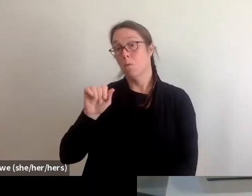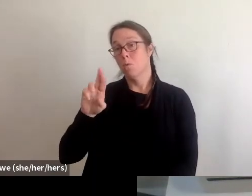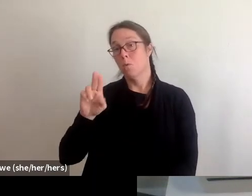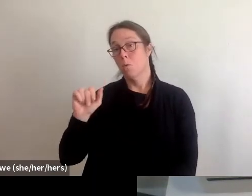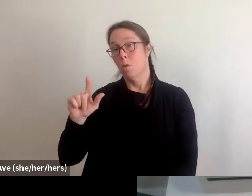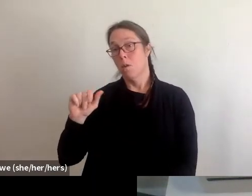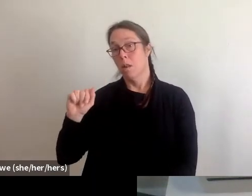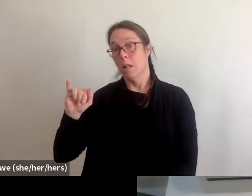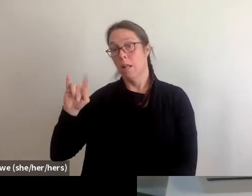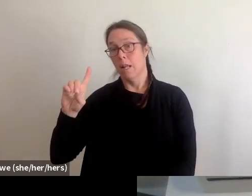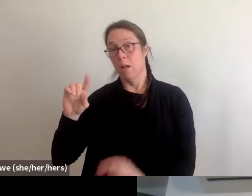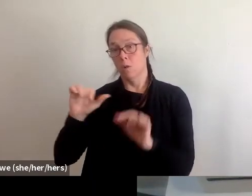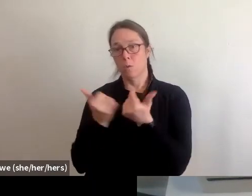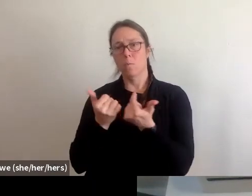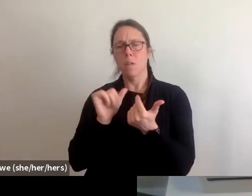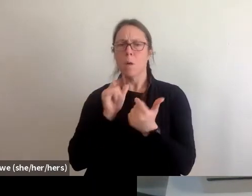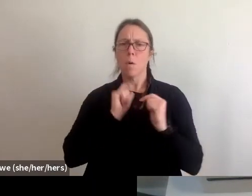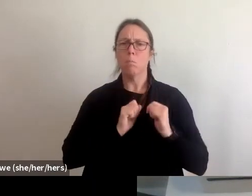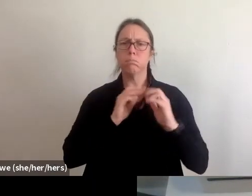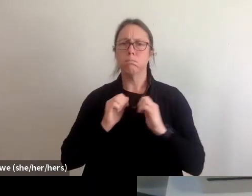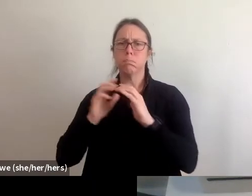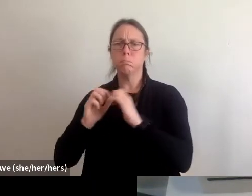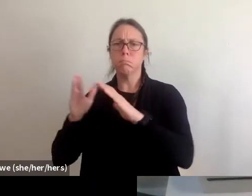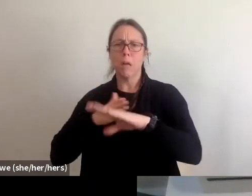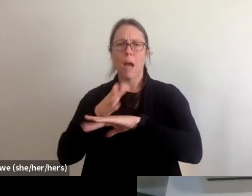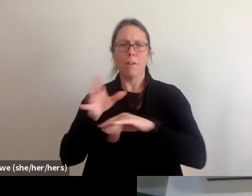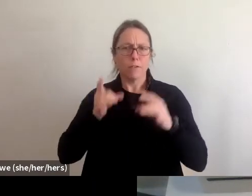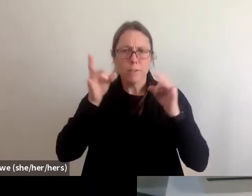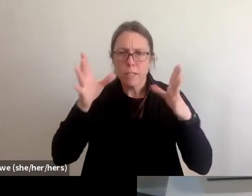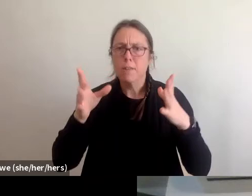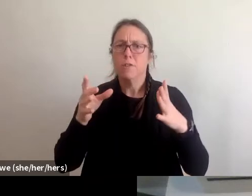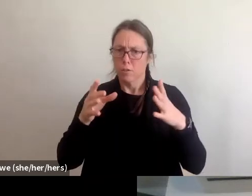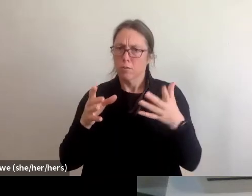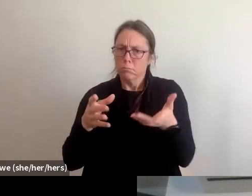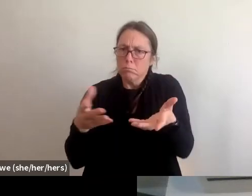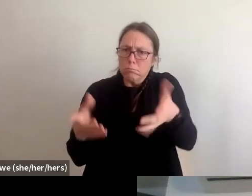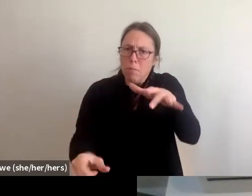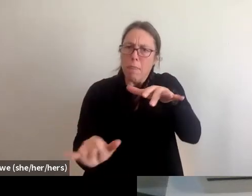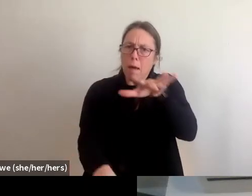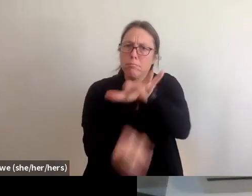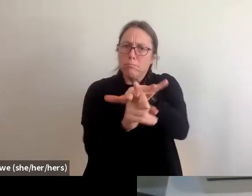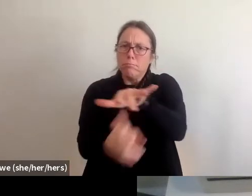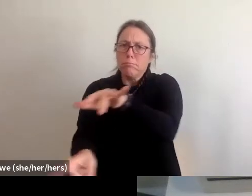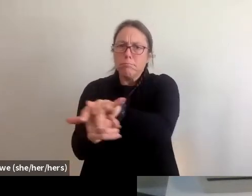that pop up after a disaster. And they've been doing things like during the winter storm